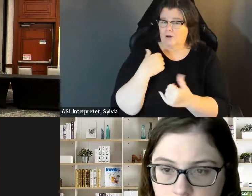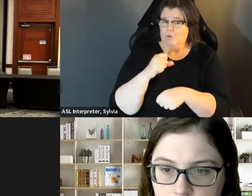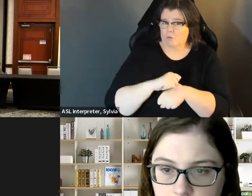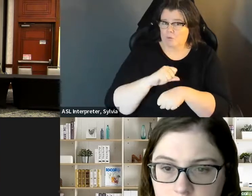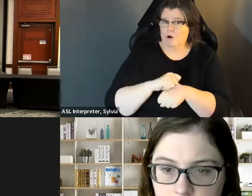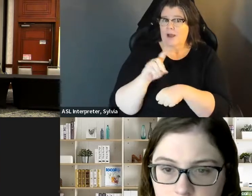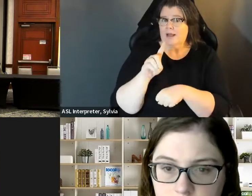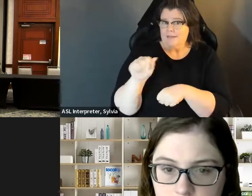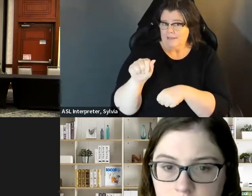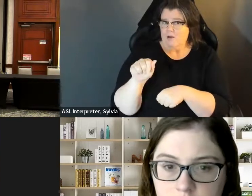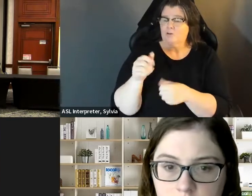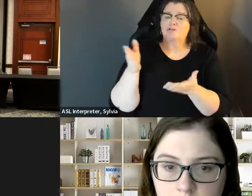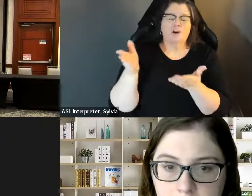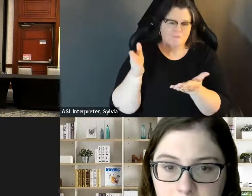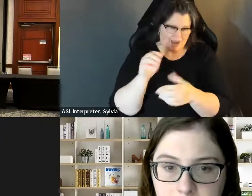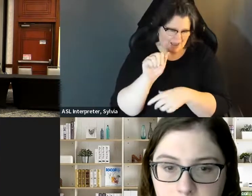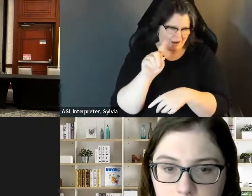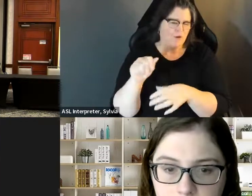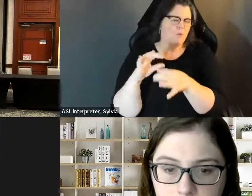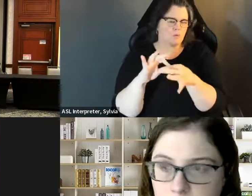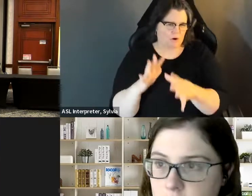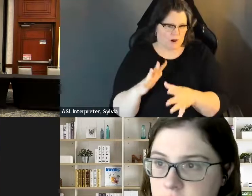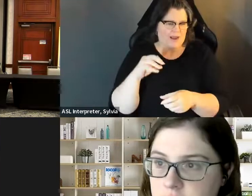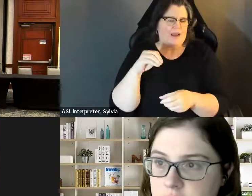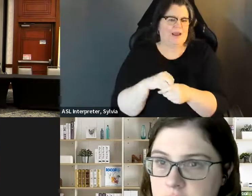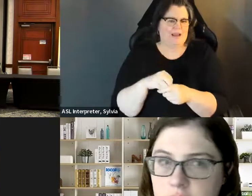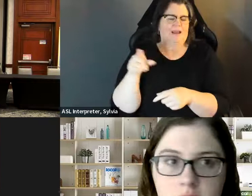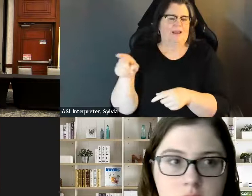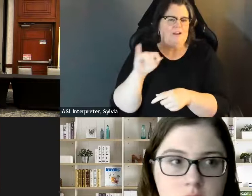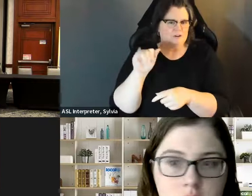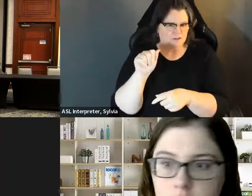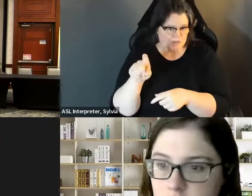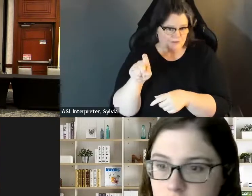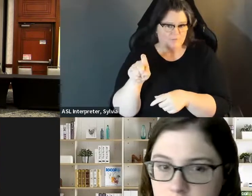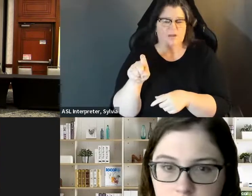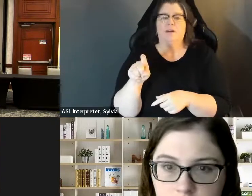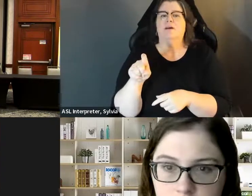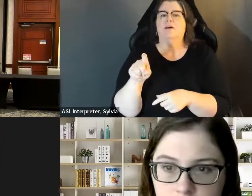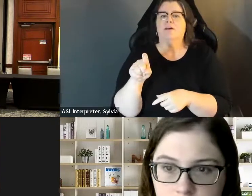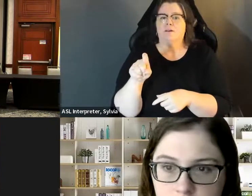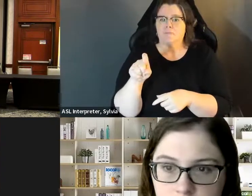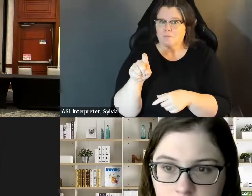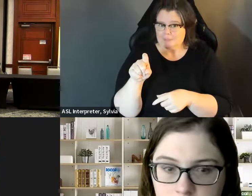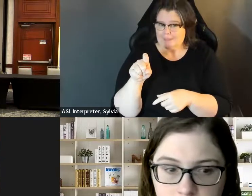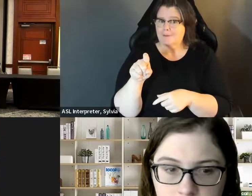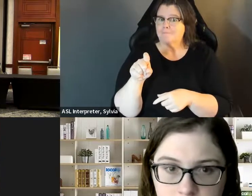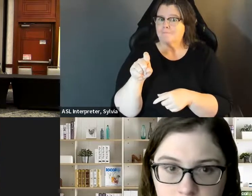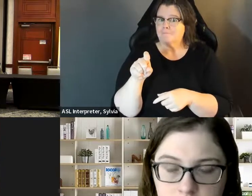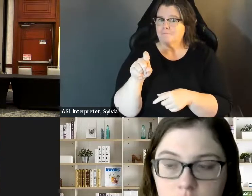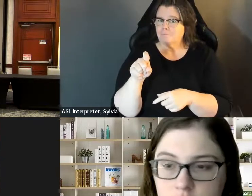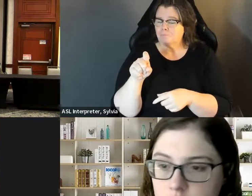rehabilitation work at